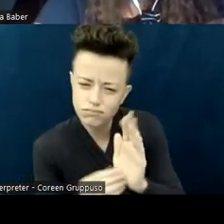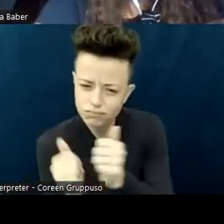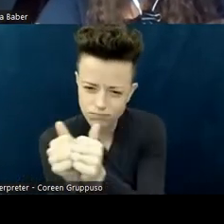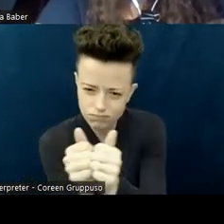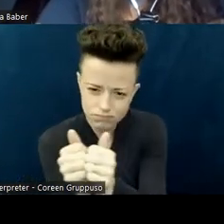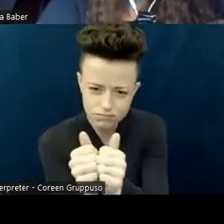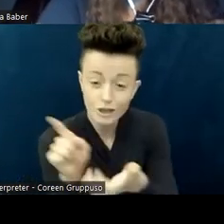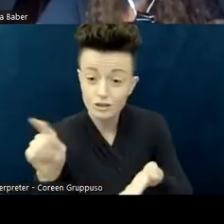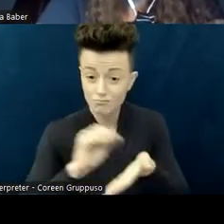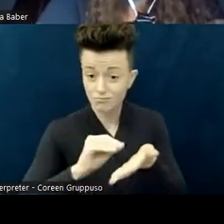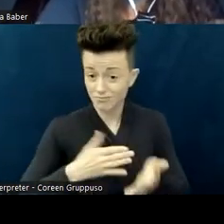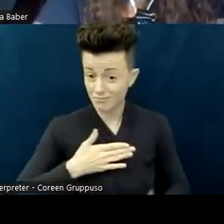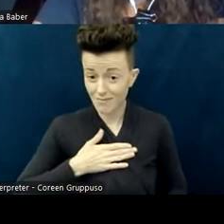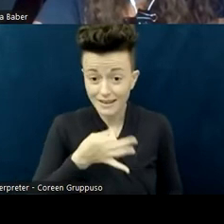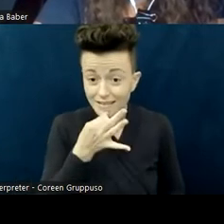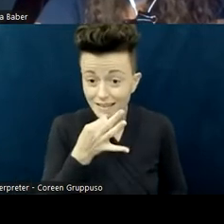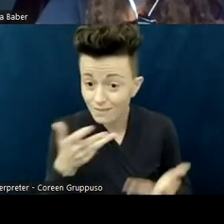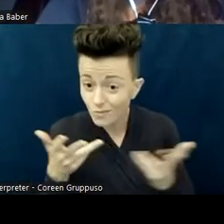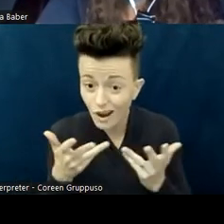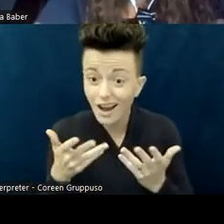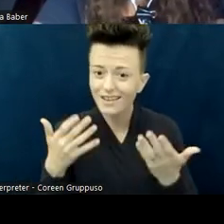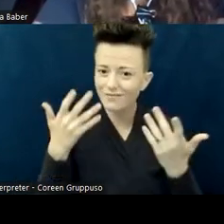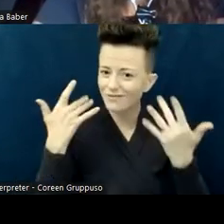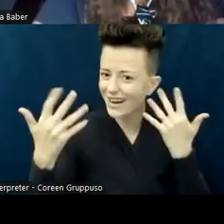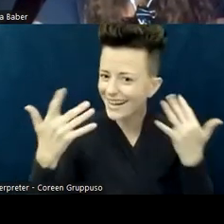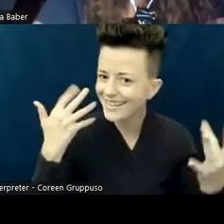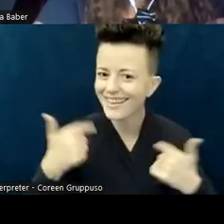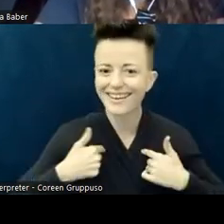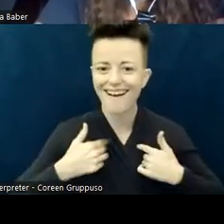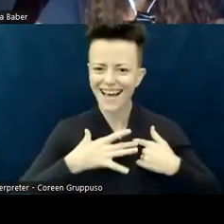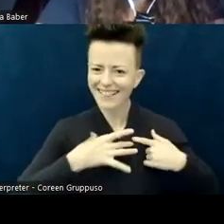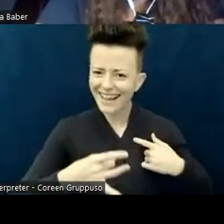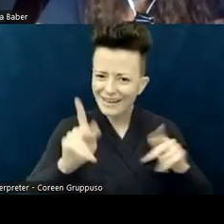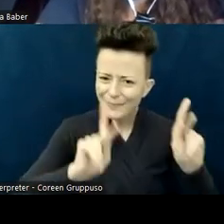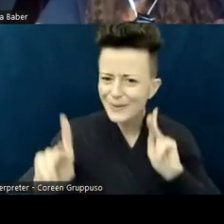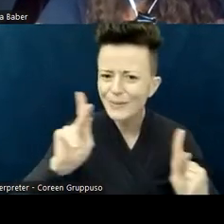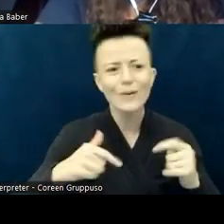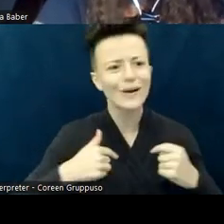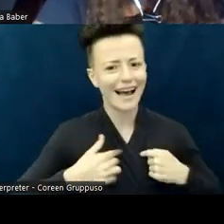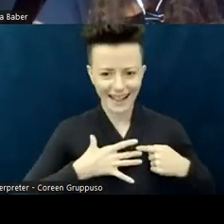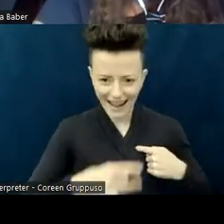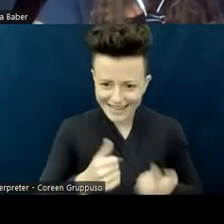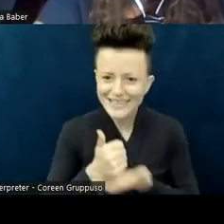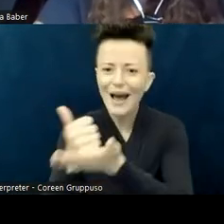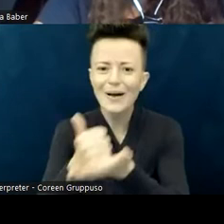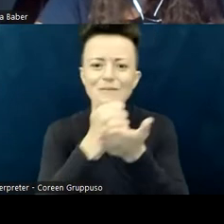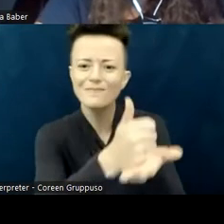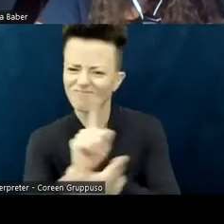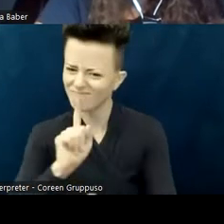and liked people and liked to help. So she naturally, one Sunday,